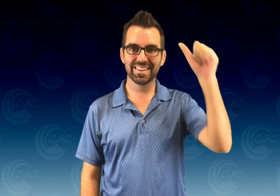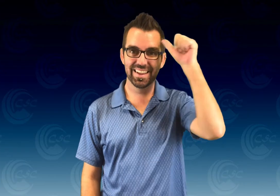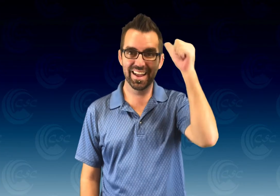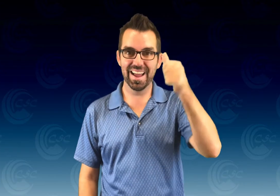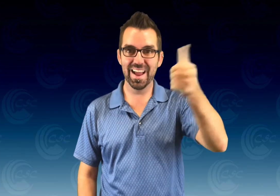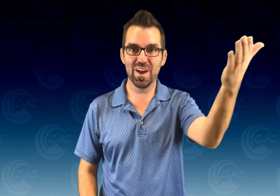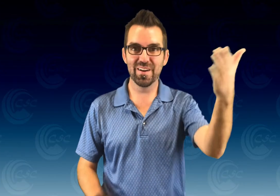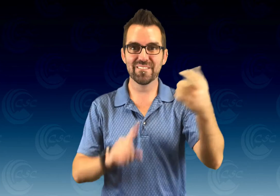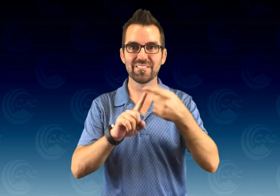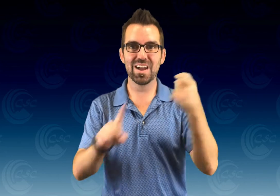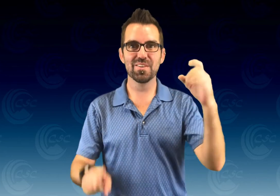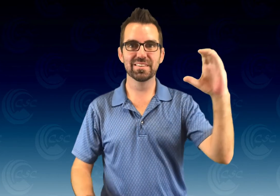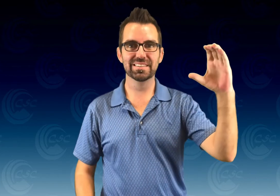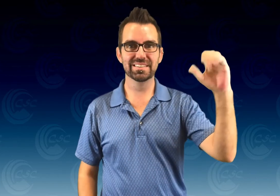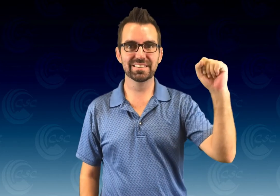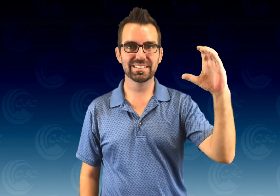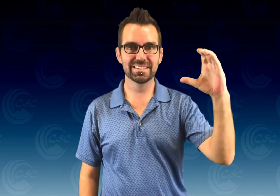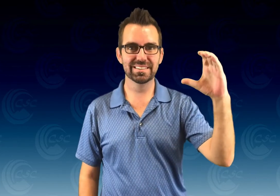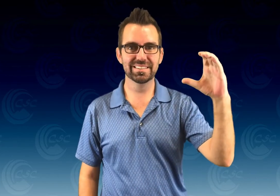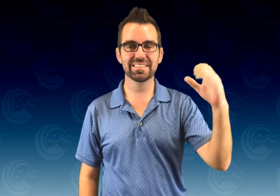Aloha from CSC!